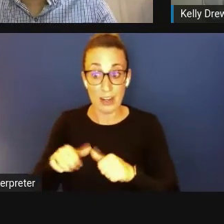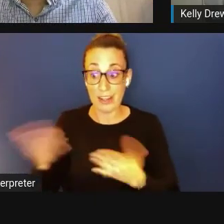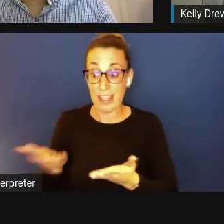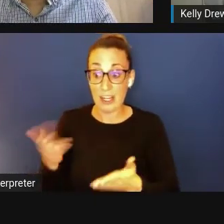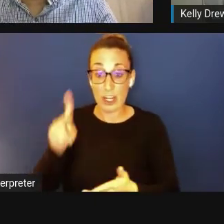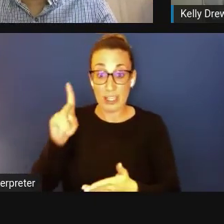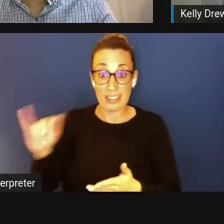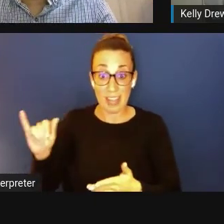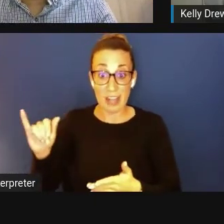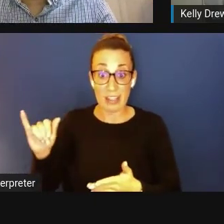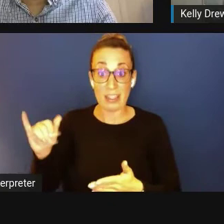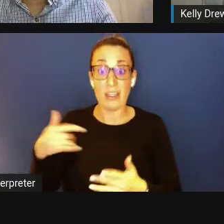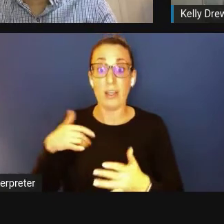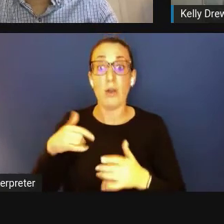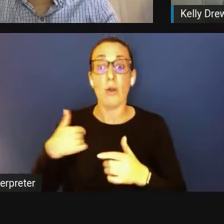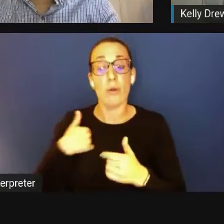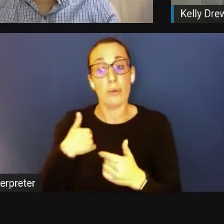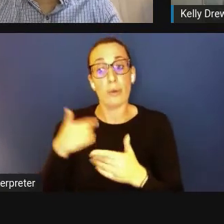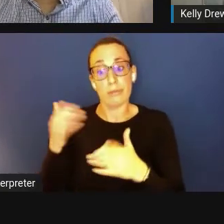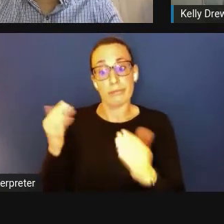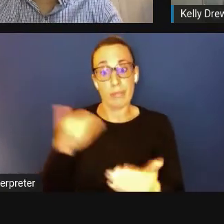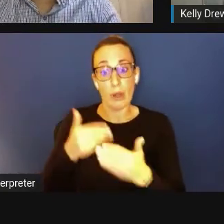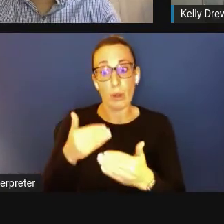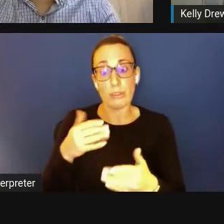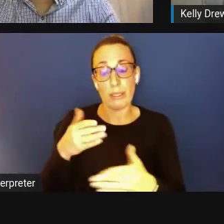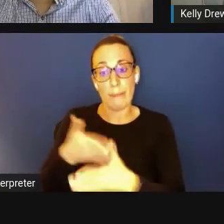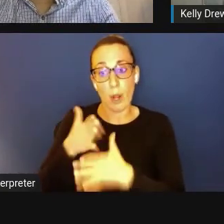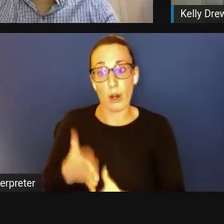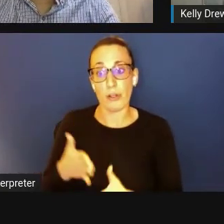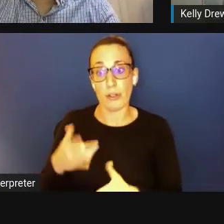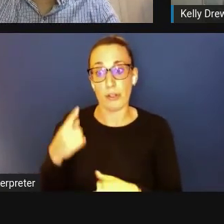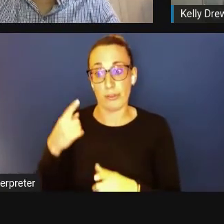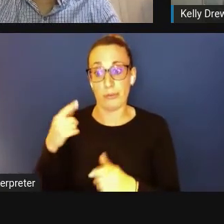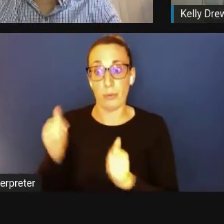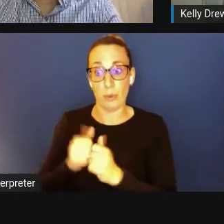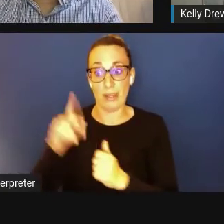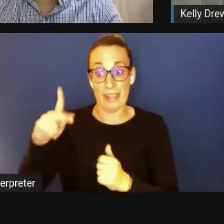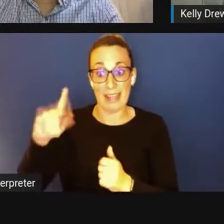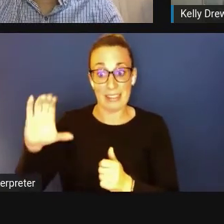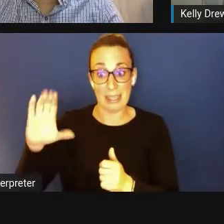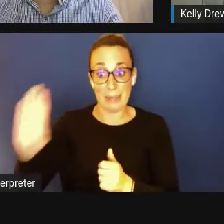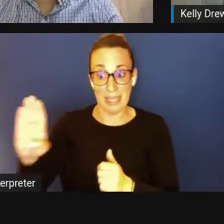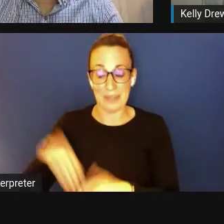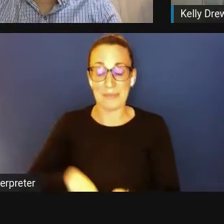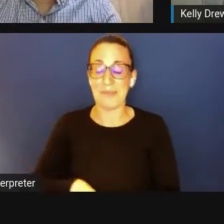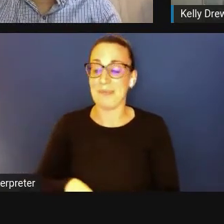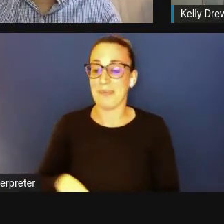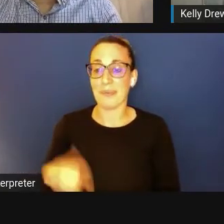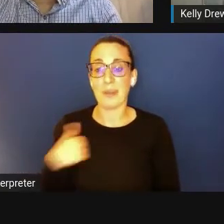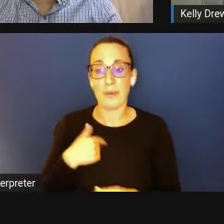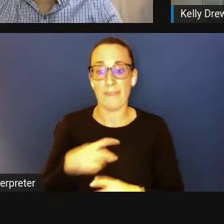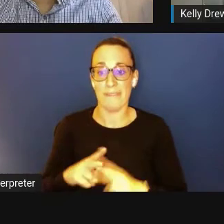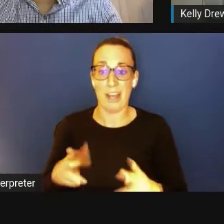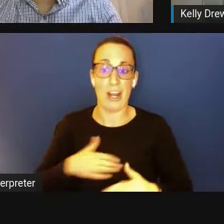and partnered at the hip for KCV, and so we are very happy to be a front door,